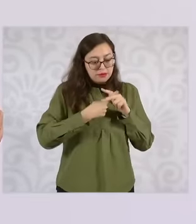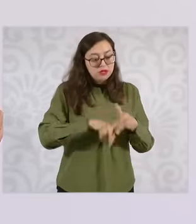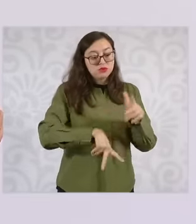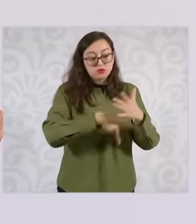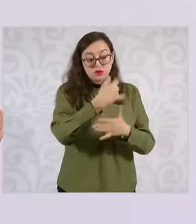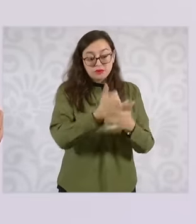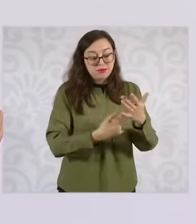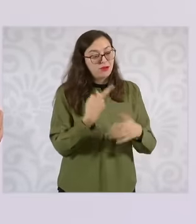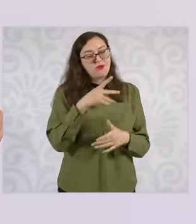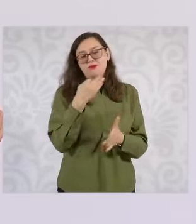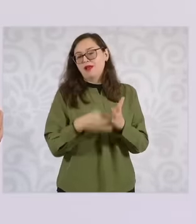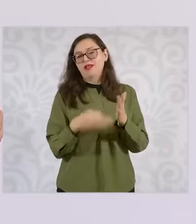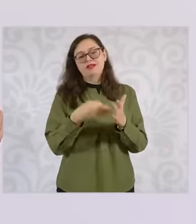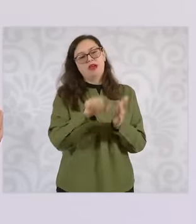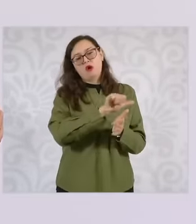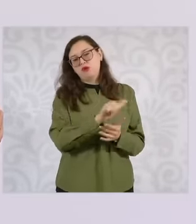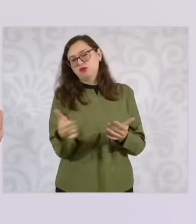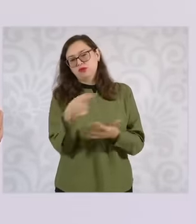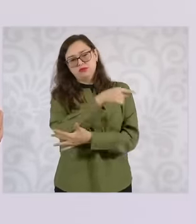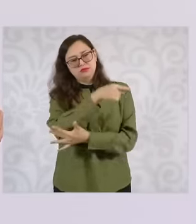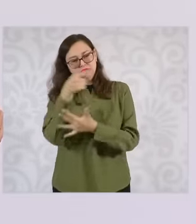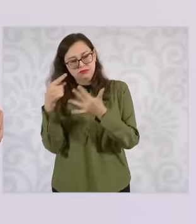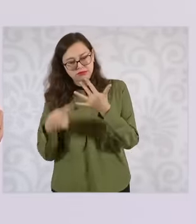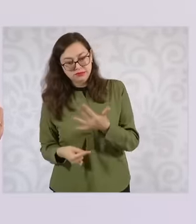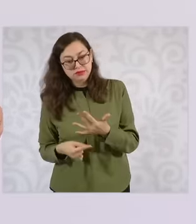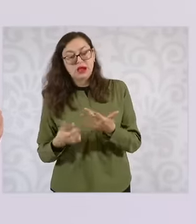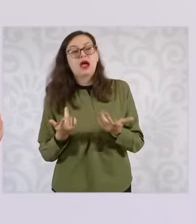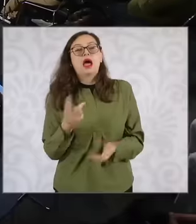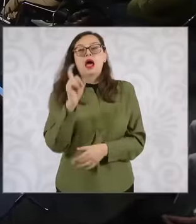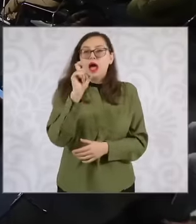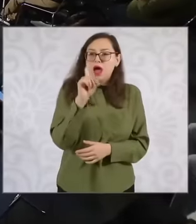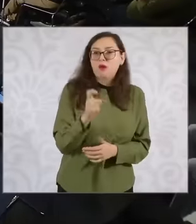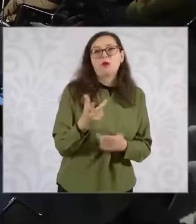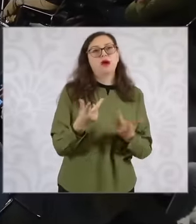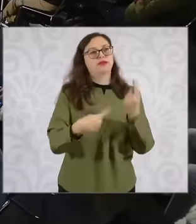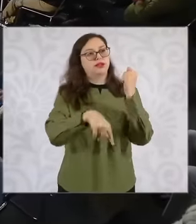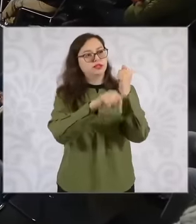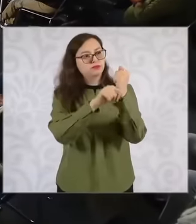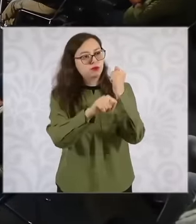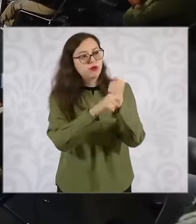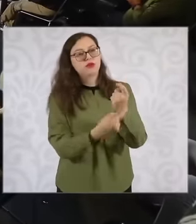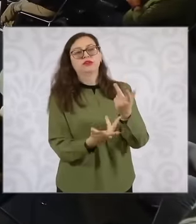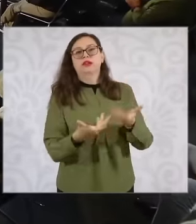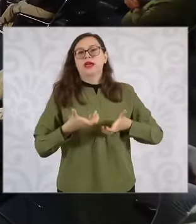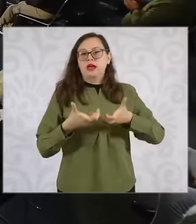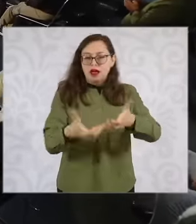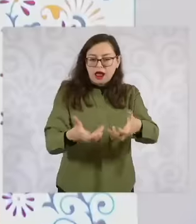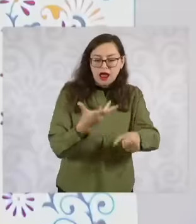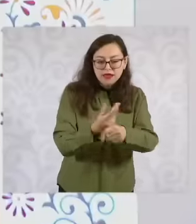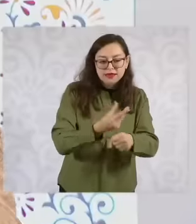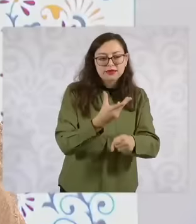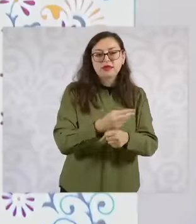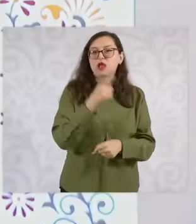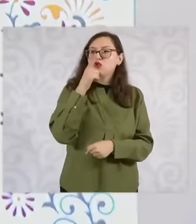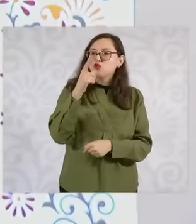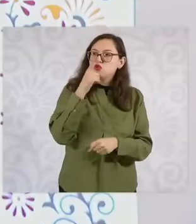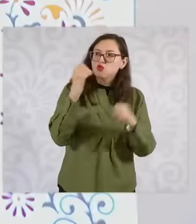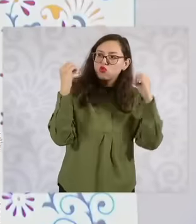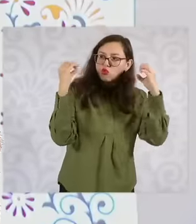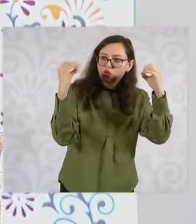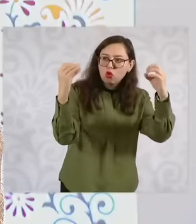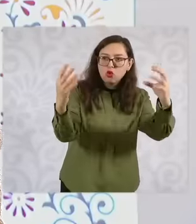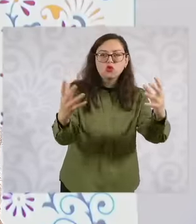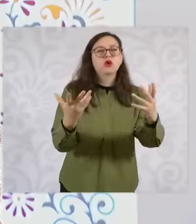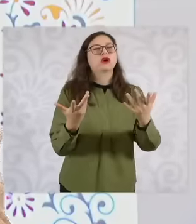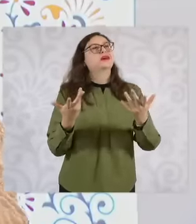eh mobility aids repaving lighting of safe paths